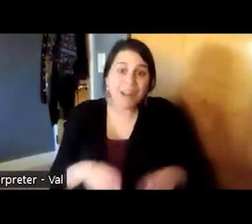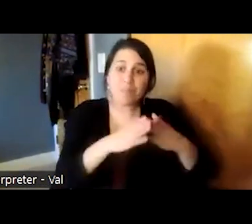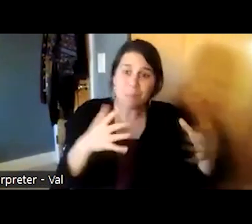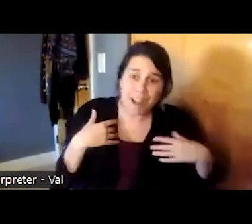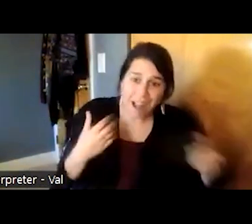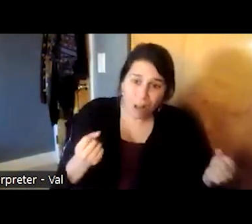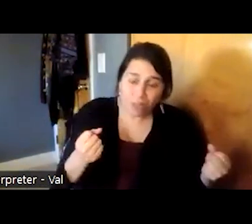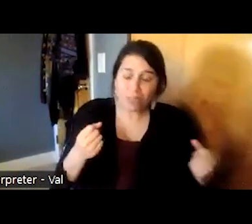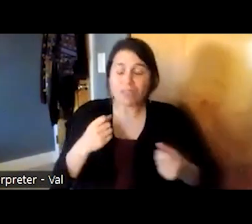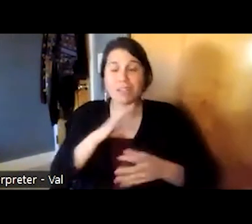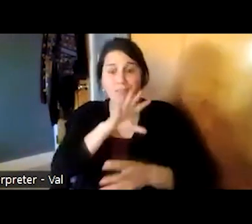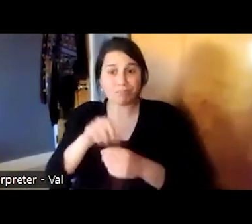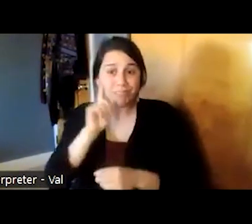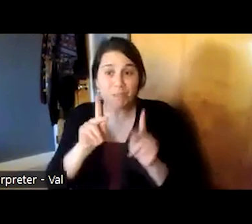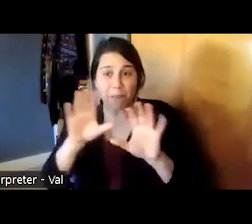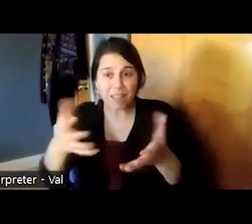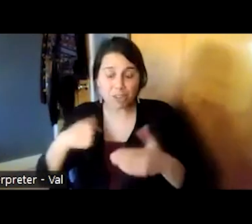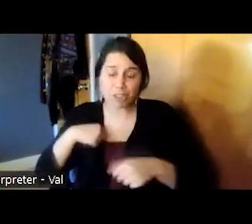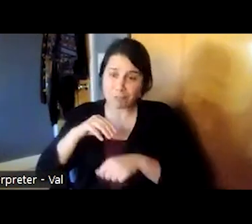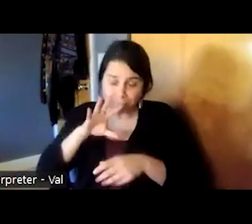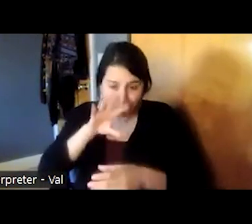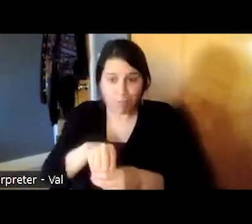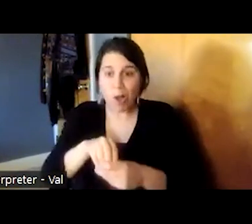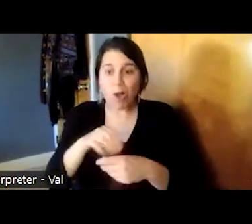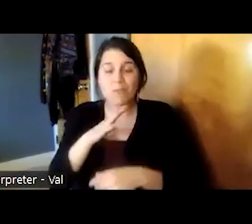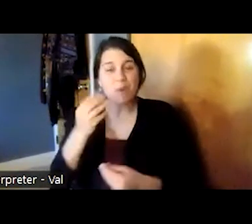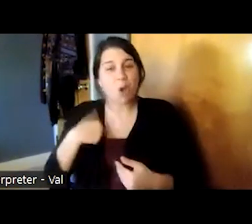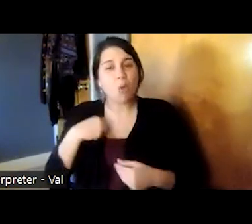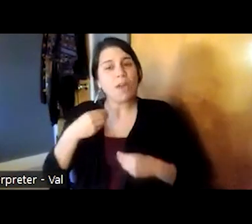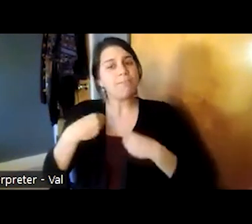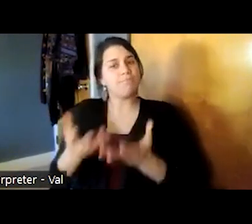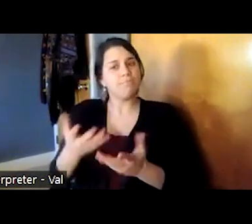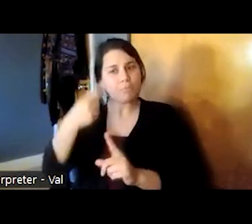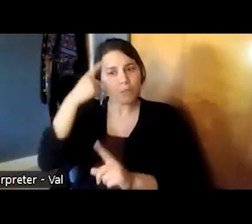population and in what we've contributed to the training of deaf people who are now more